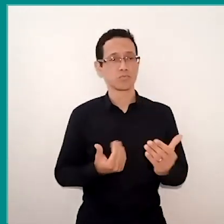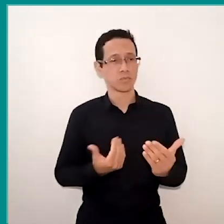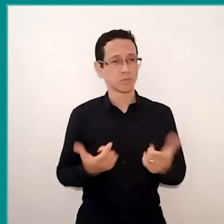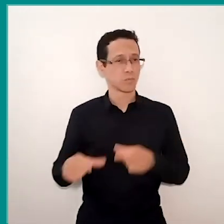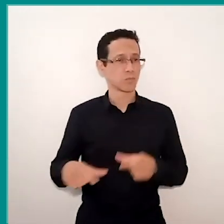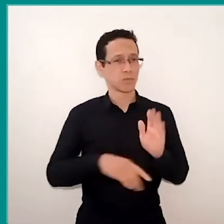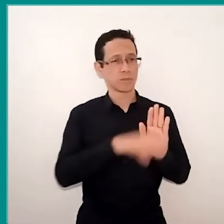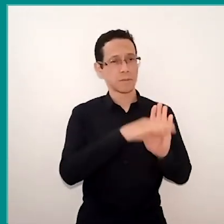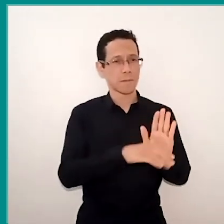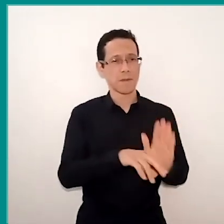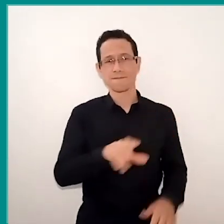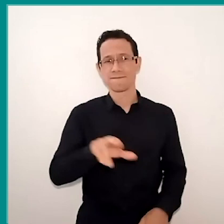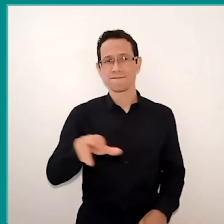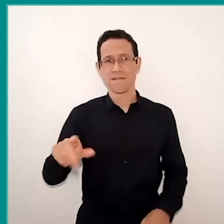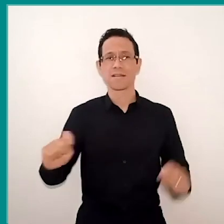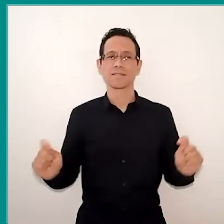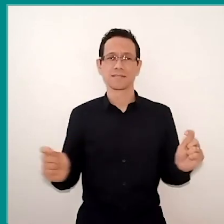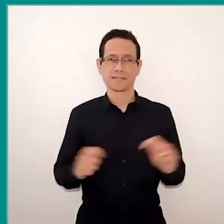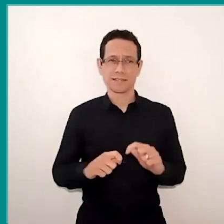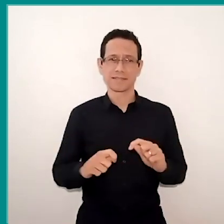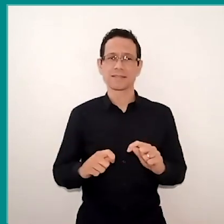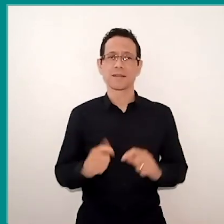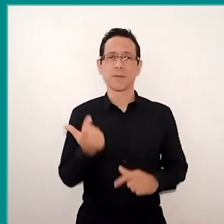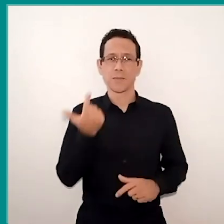various things, various projects had happened